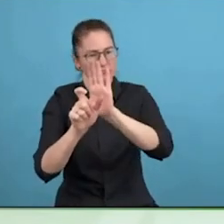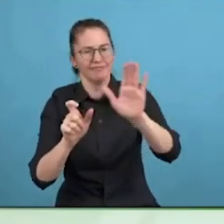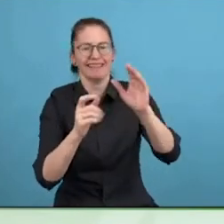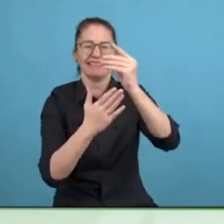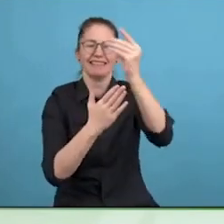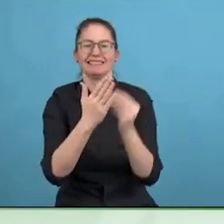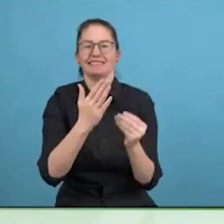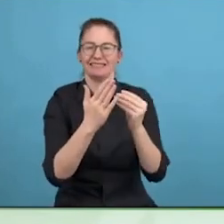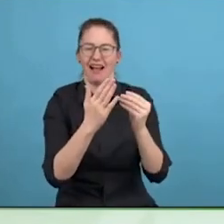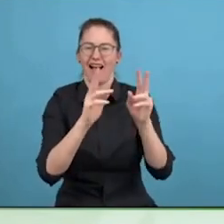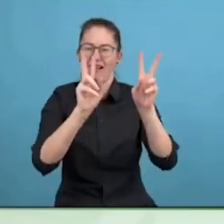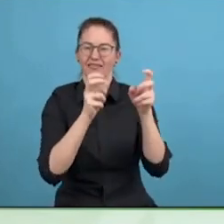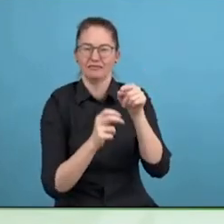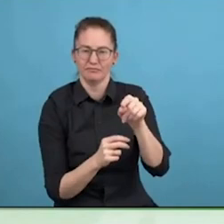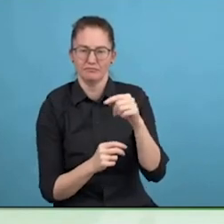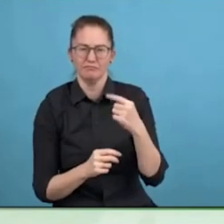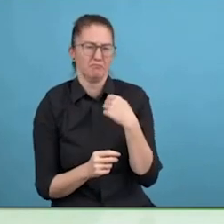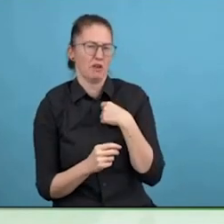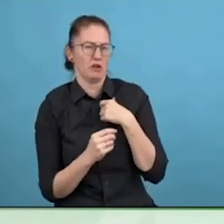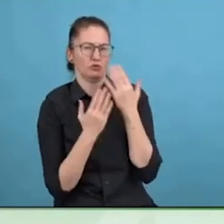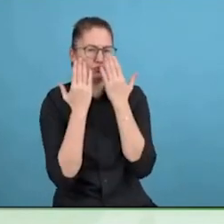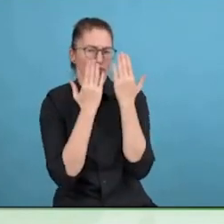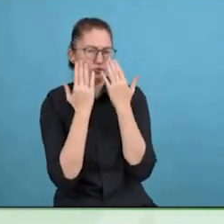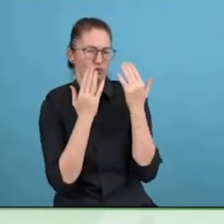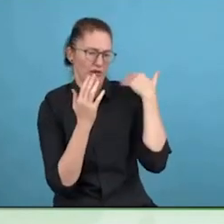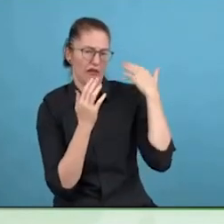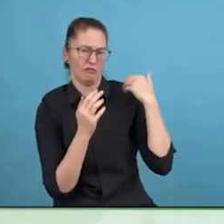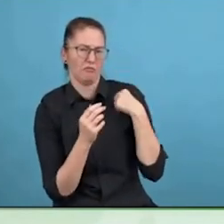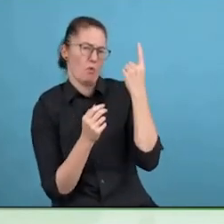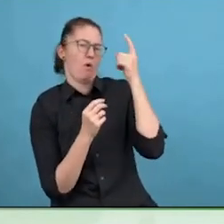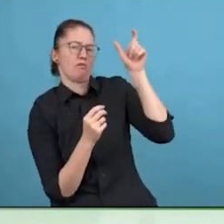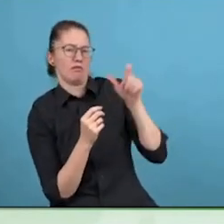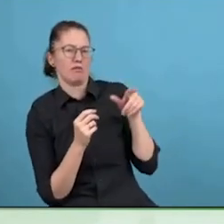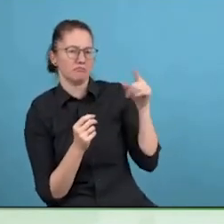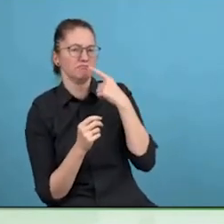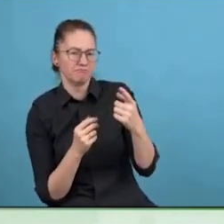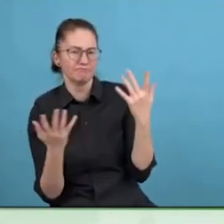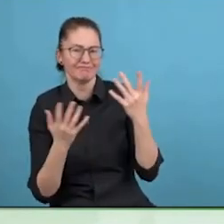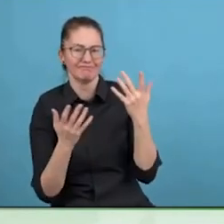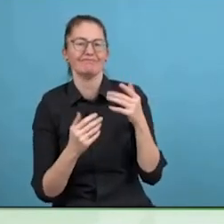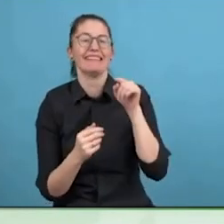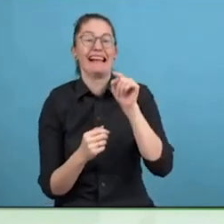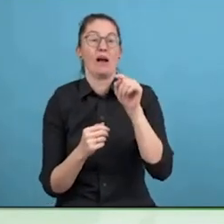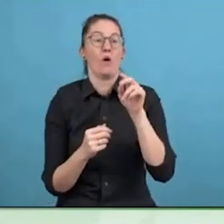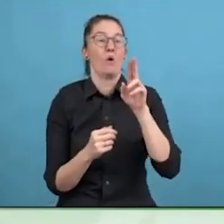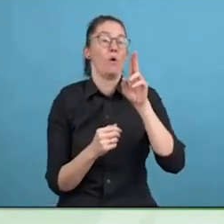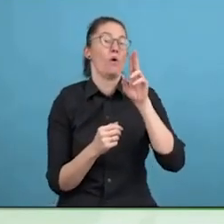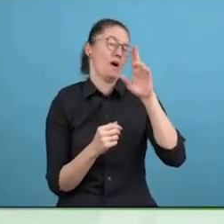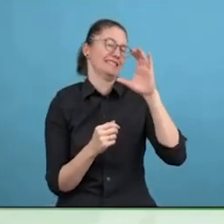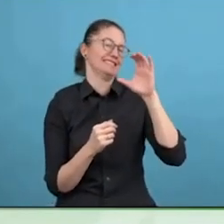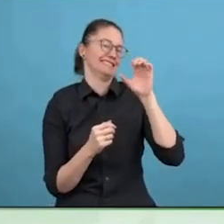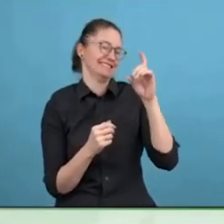session, it is going to be awesome. Now, I know do a lot of work with grassroots empowerment.